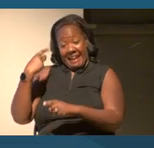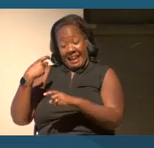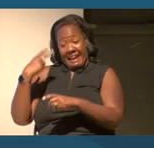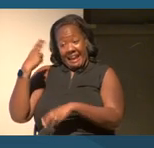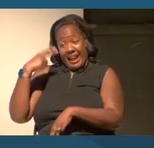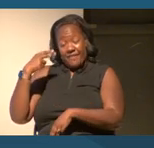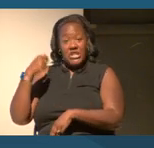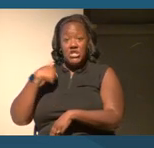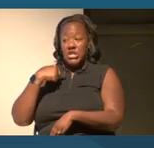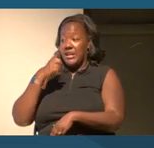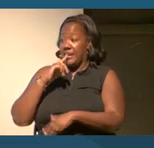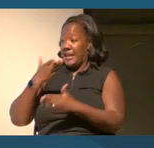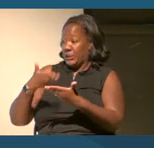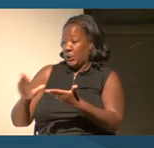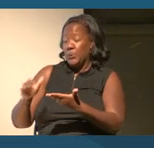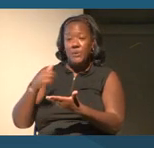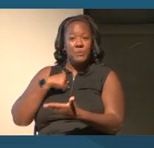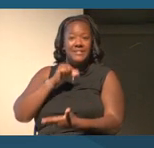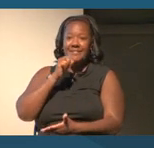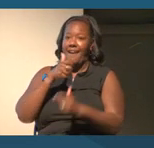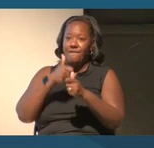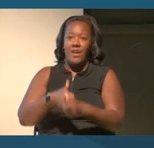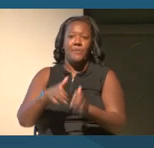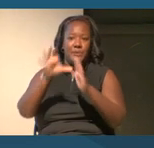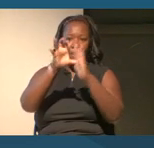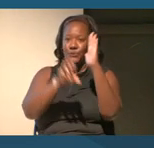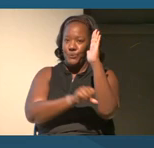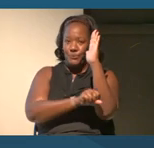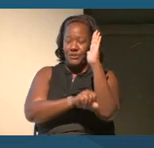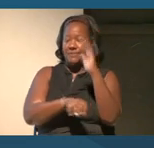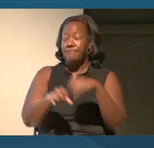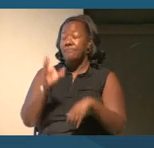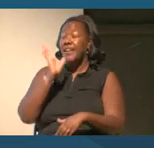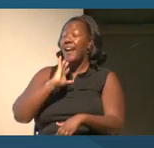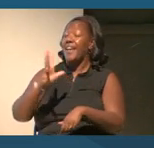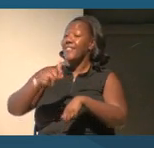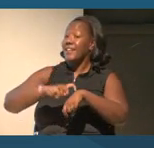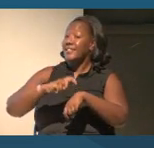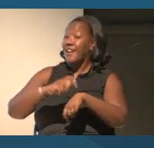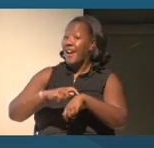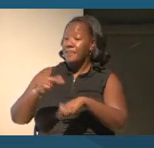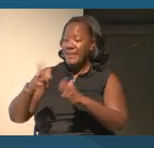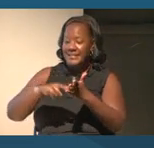At the time, racial segregation policy defined Mexican as white.